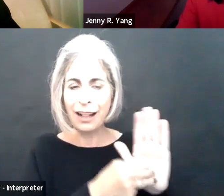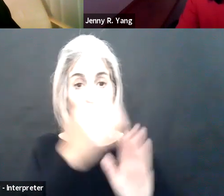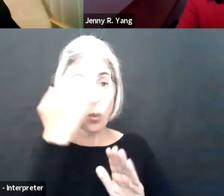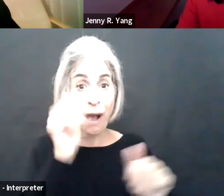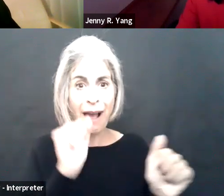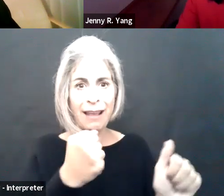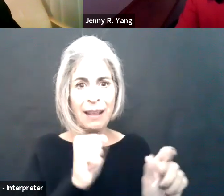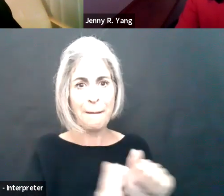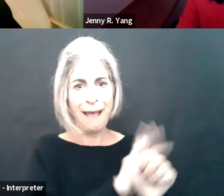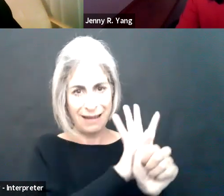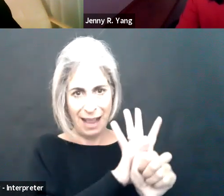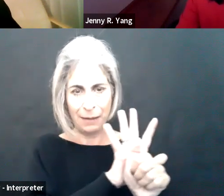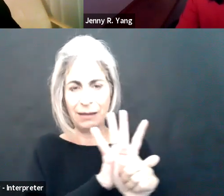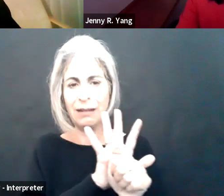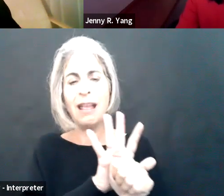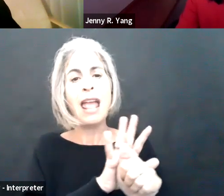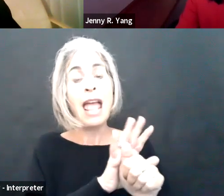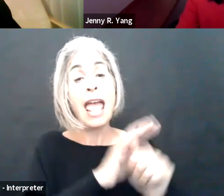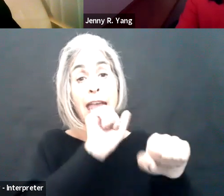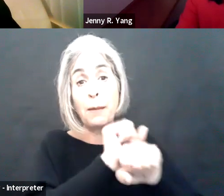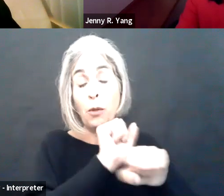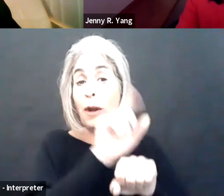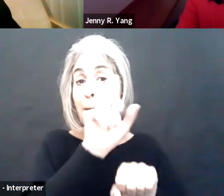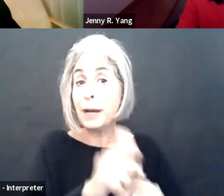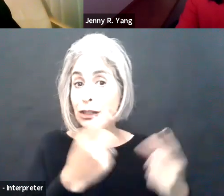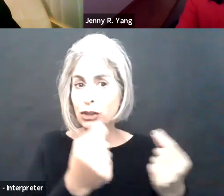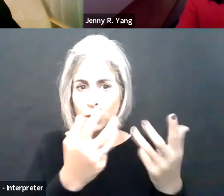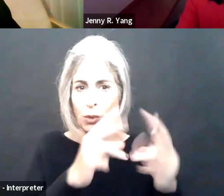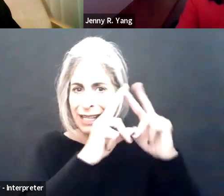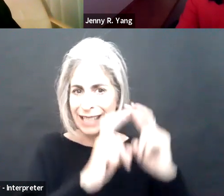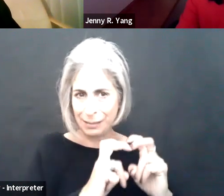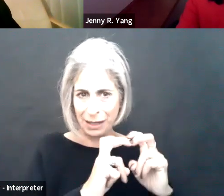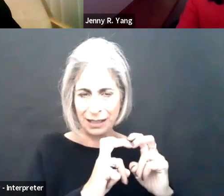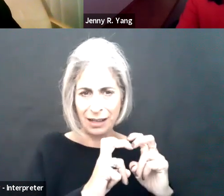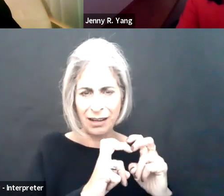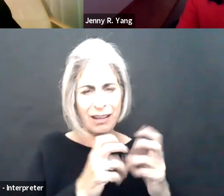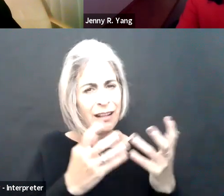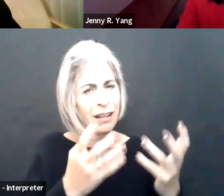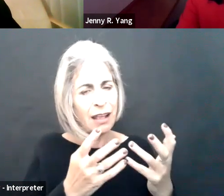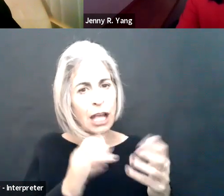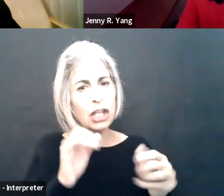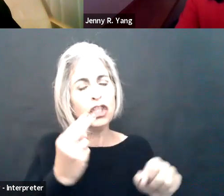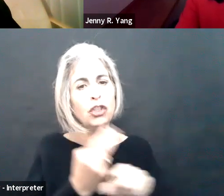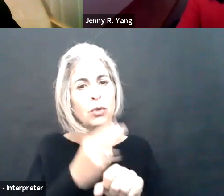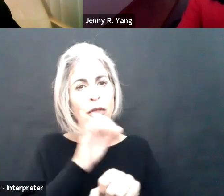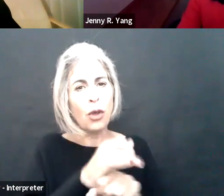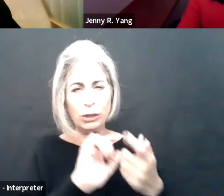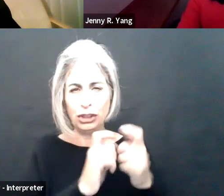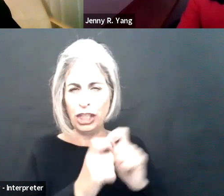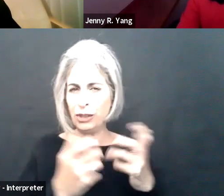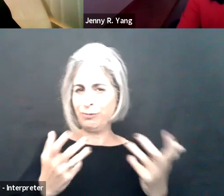restructure a position based on changes in their business model due to the pandemic, an employer must do an